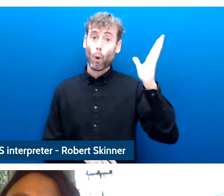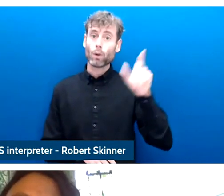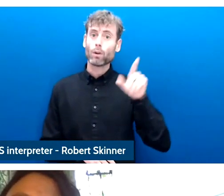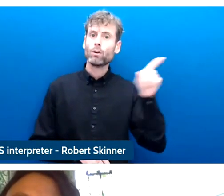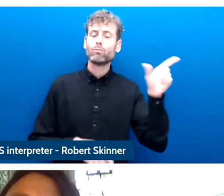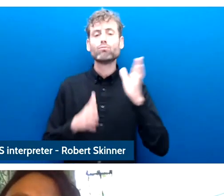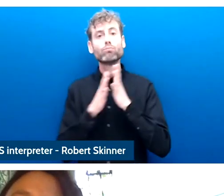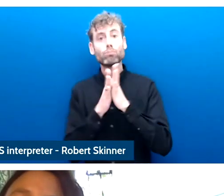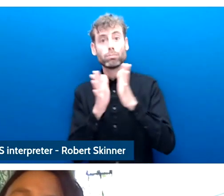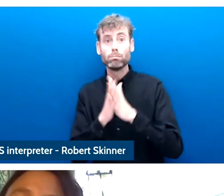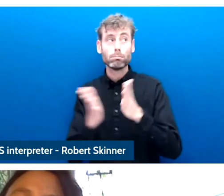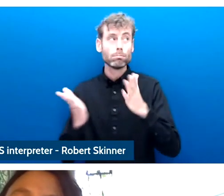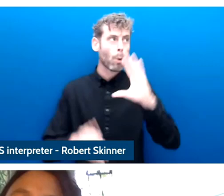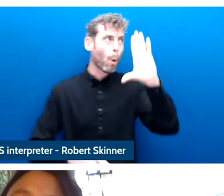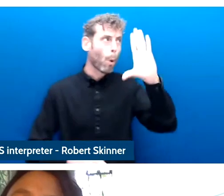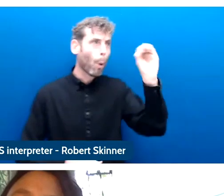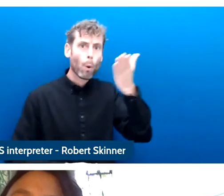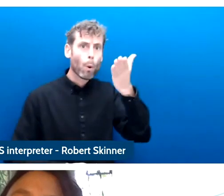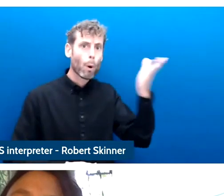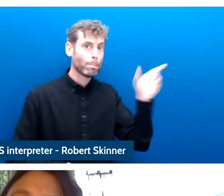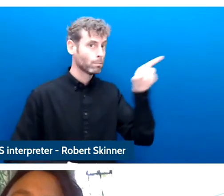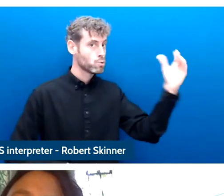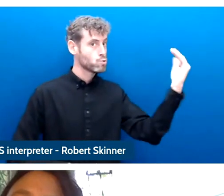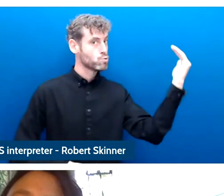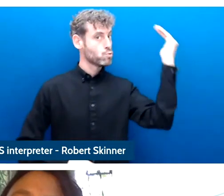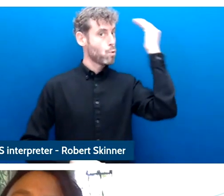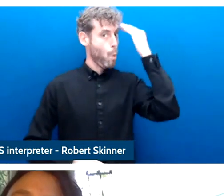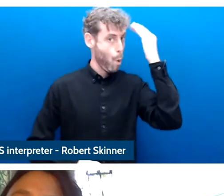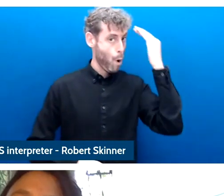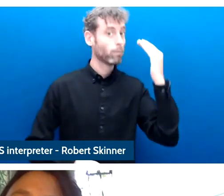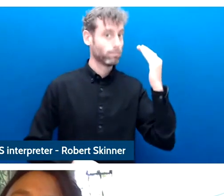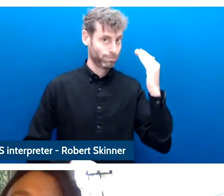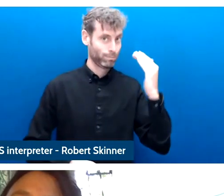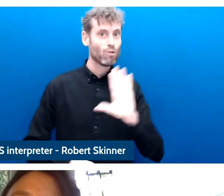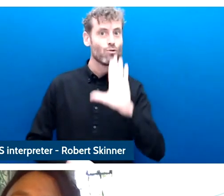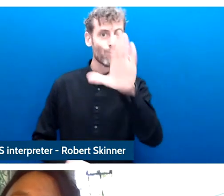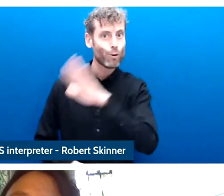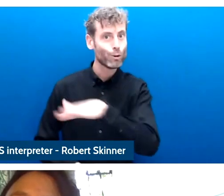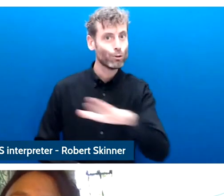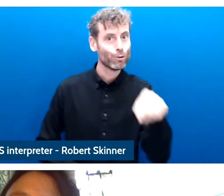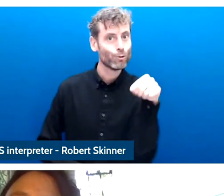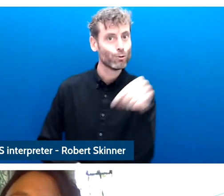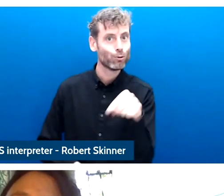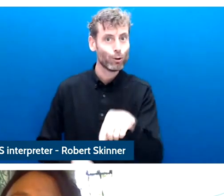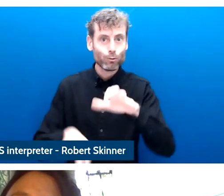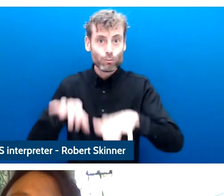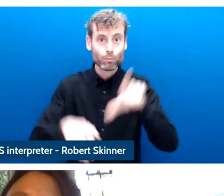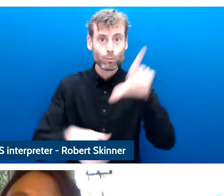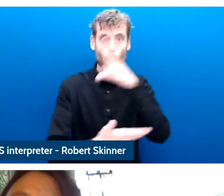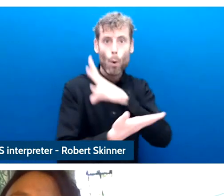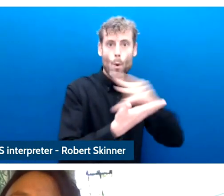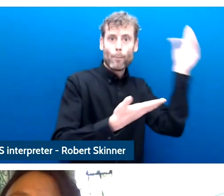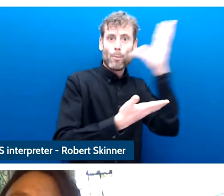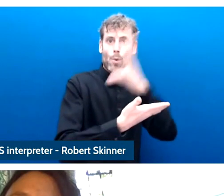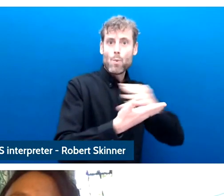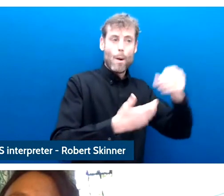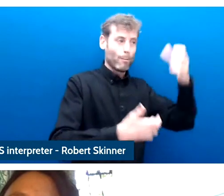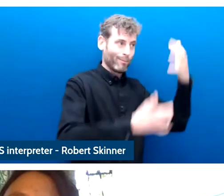in late 2019 and she is take urges parents to take a more active role and protect